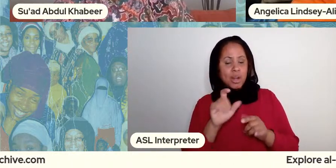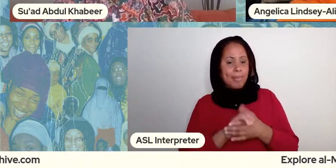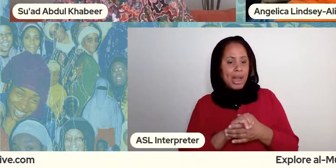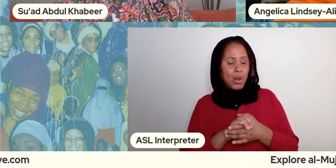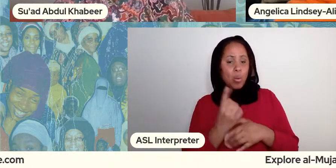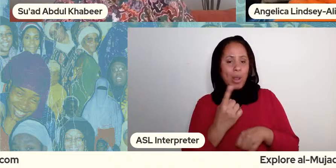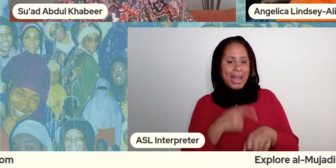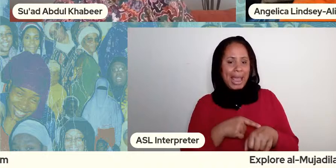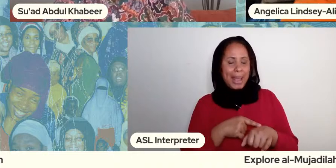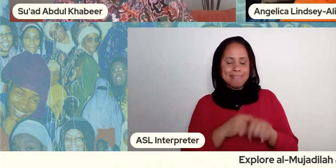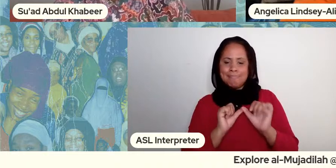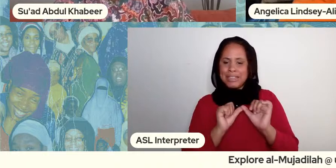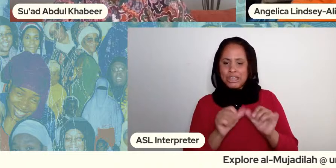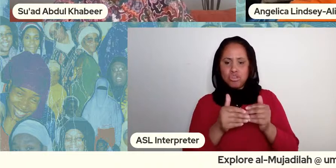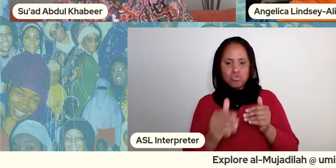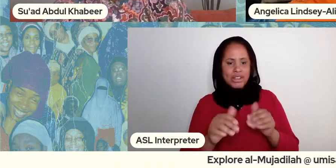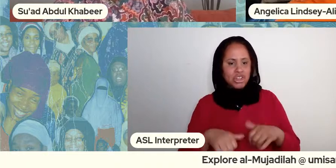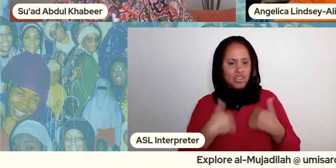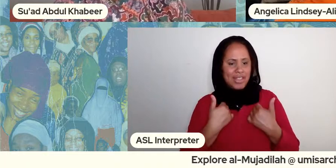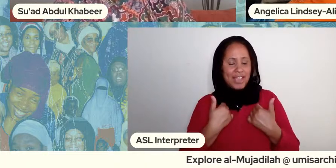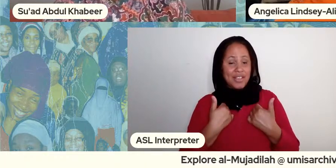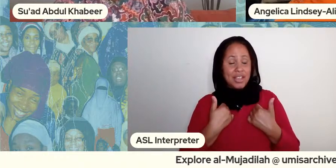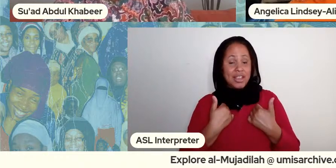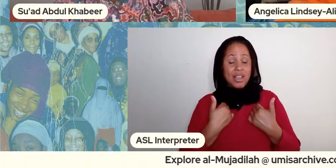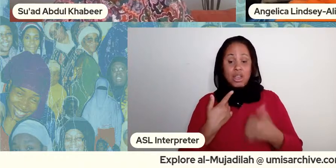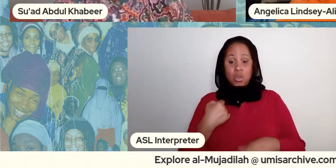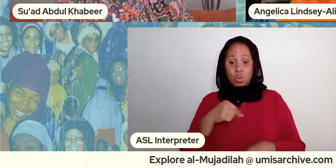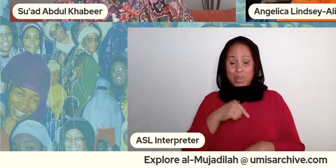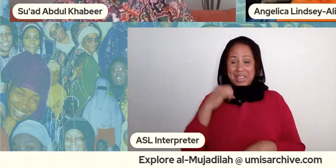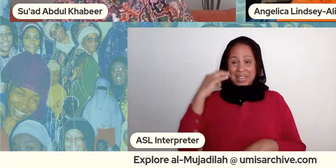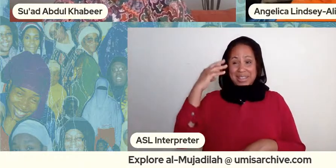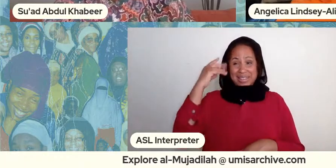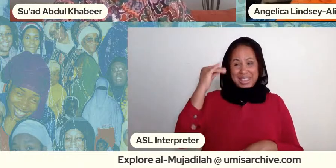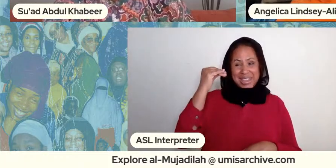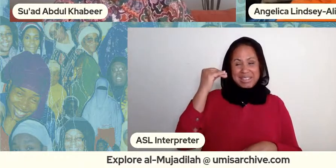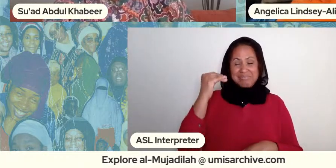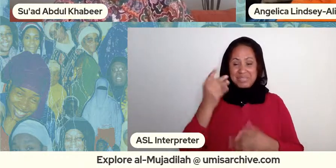from an islamic context as being something shameful rather than being an aspect of